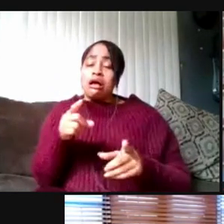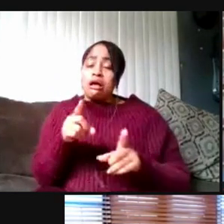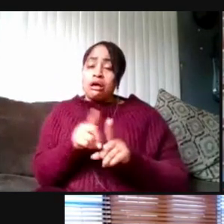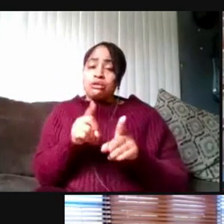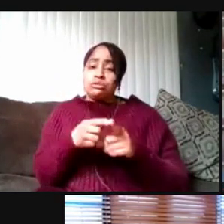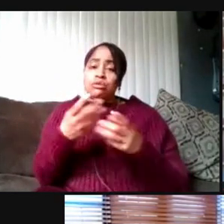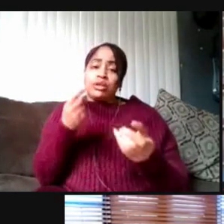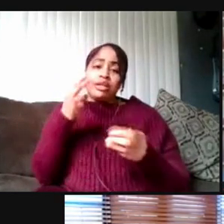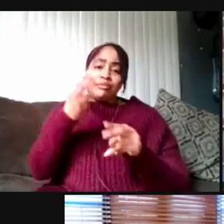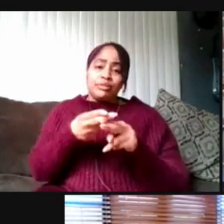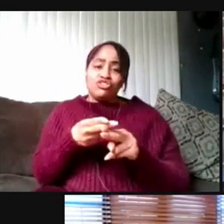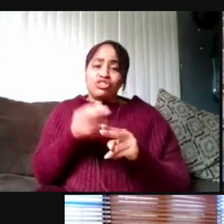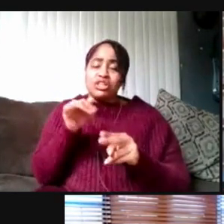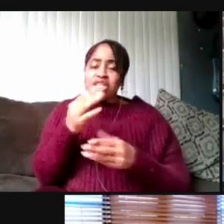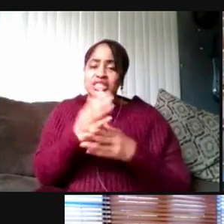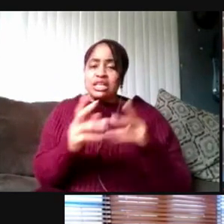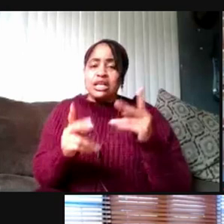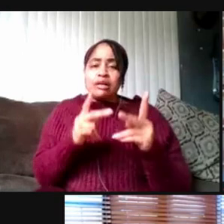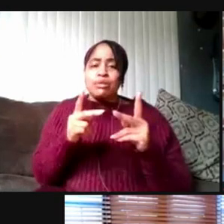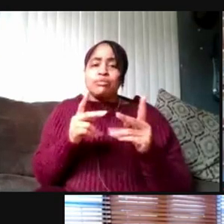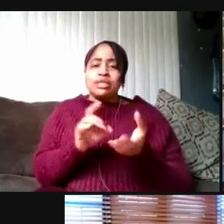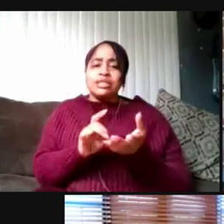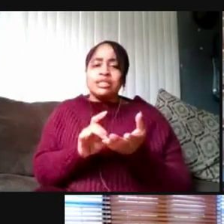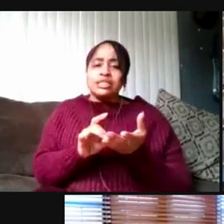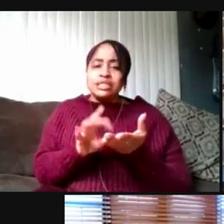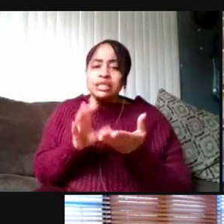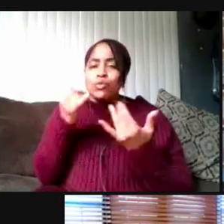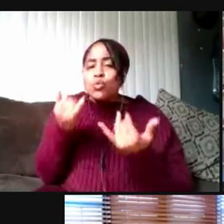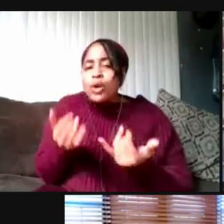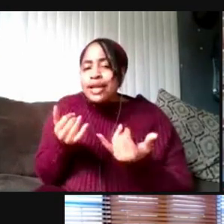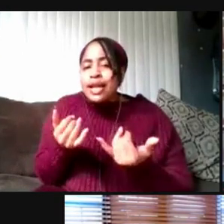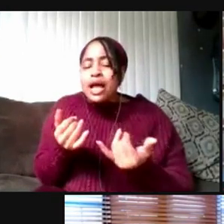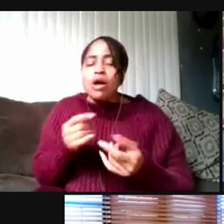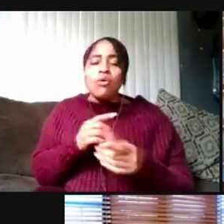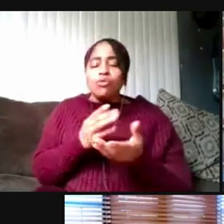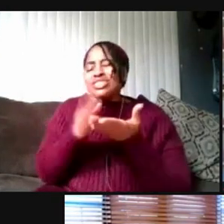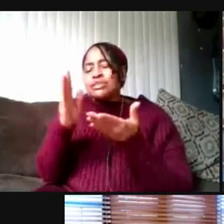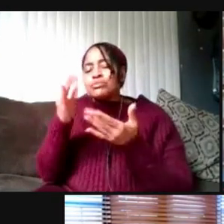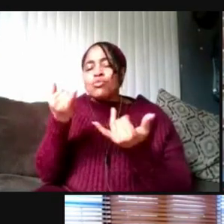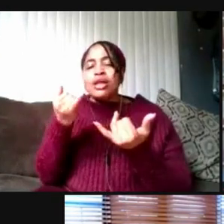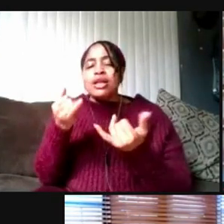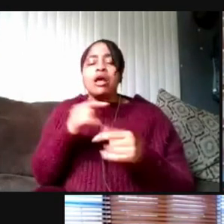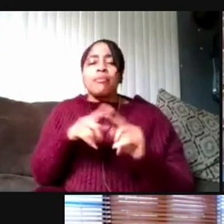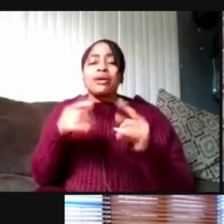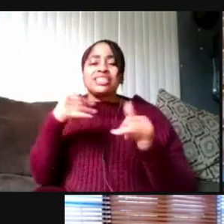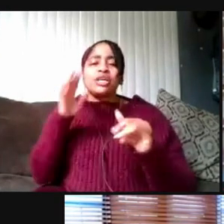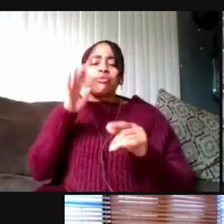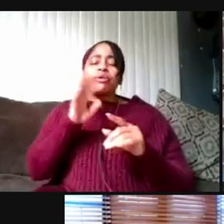that some people who've been exempted right now, there are gonna be some changes to your ResponsiBLUE app.